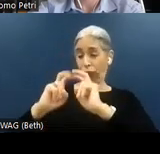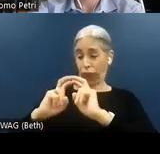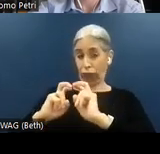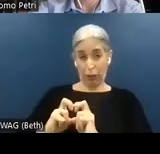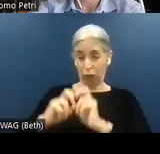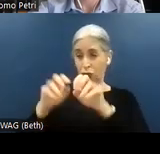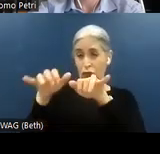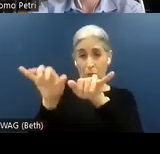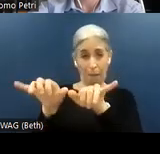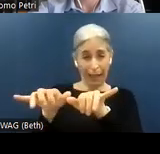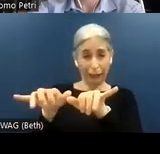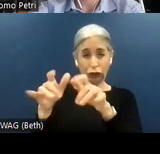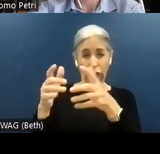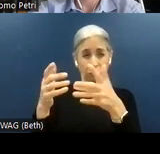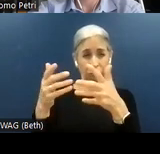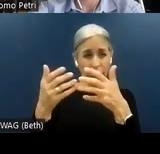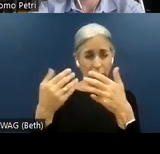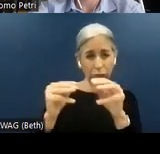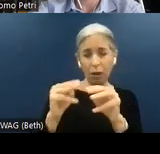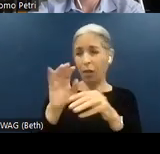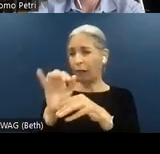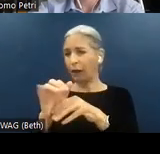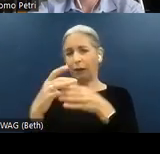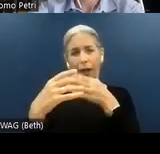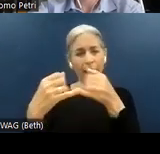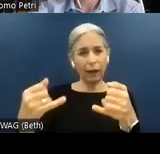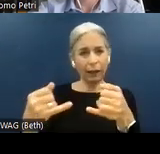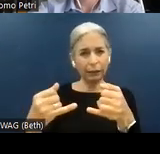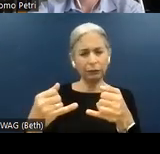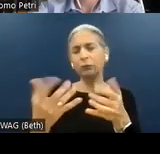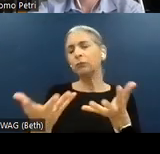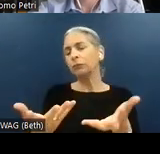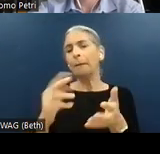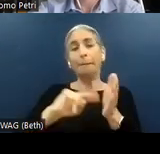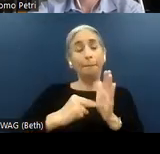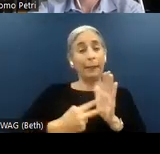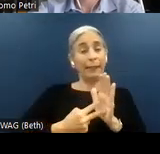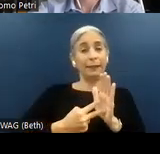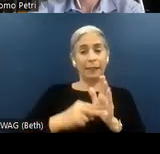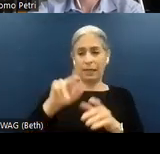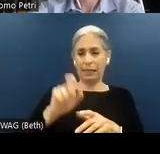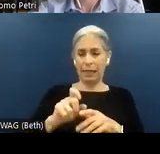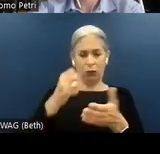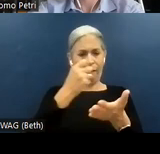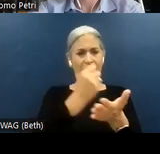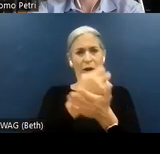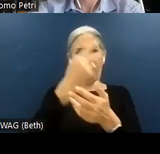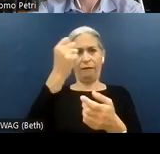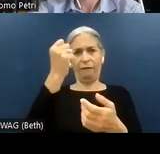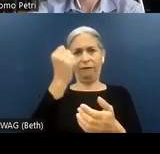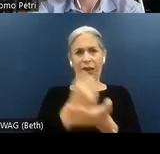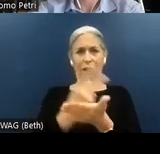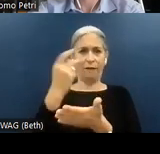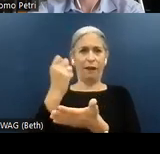the conformance against the guidelines, this implies that we need to verify all the success